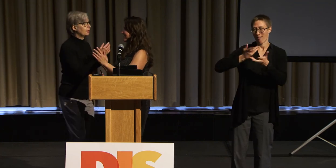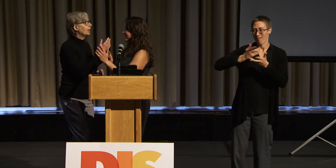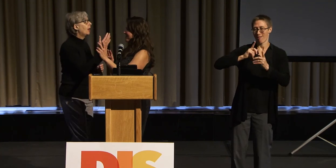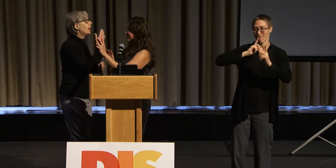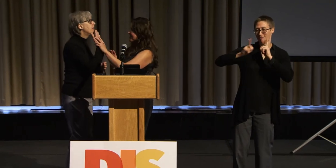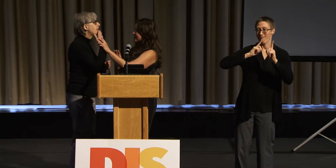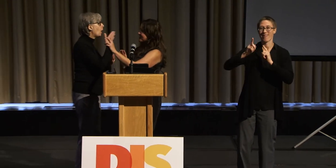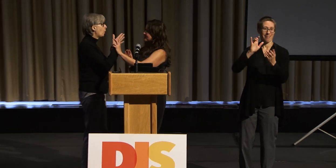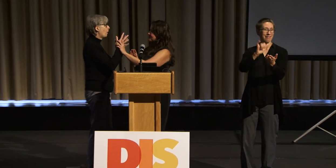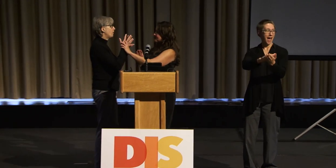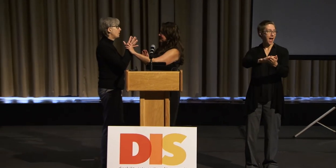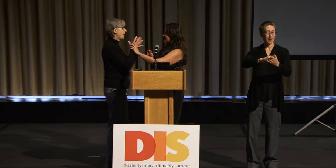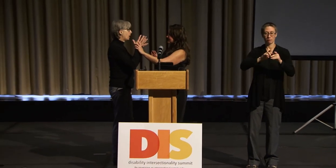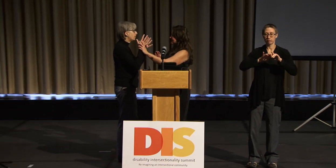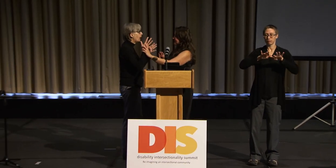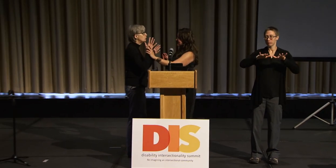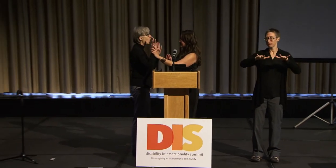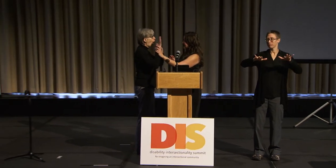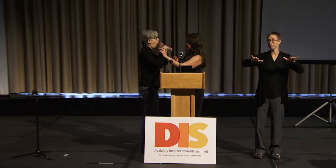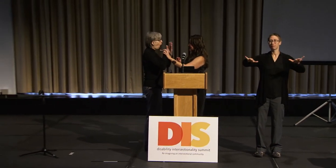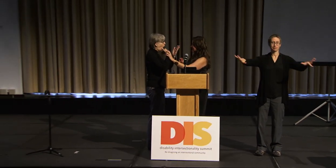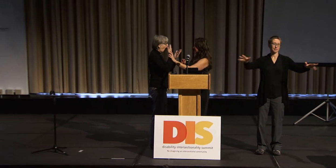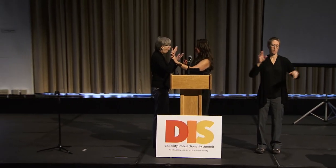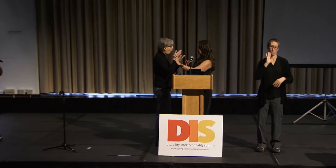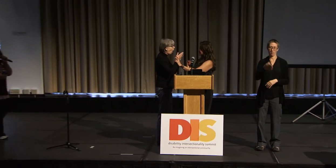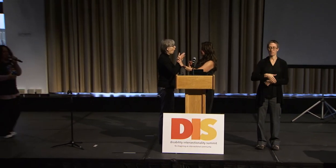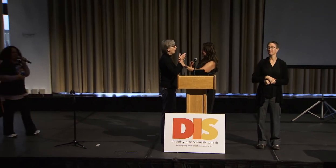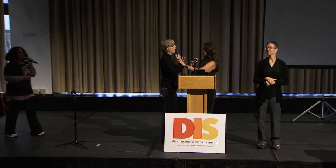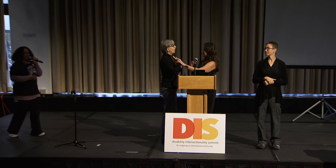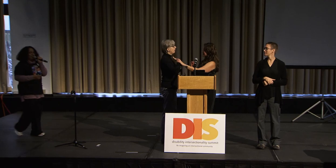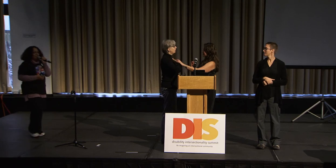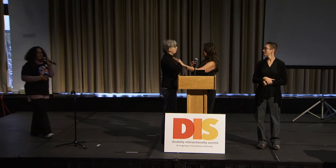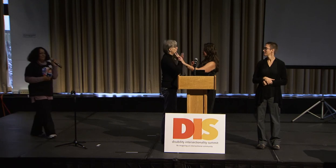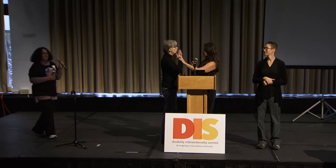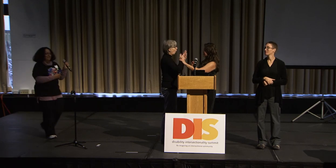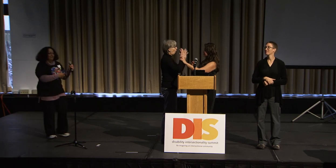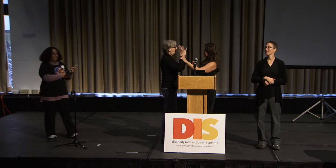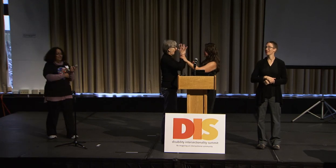Everybody, if we could give Kerry some appreciation.